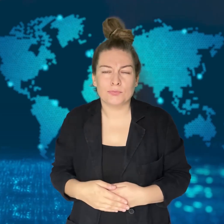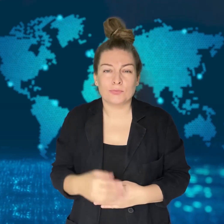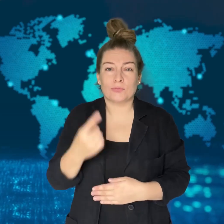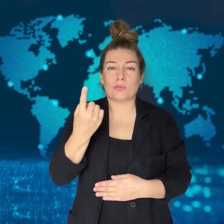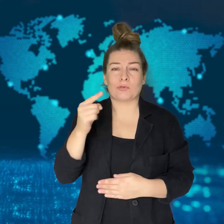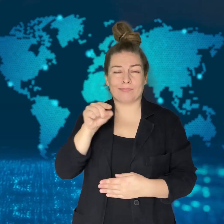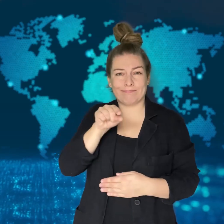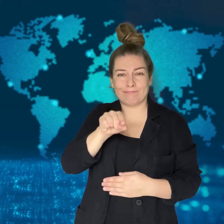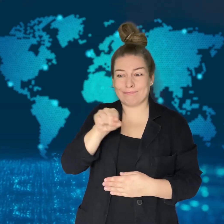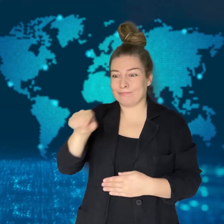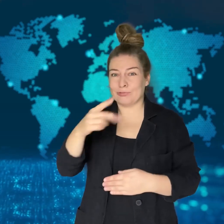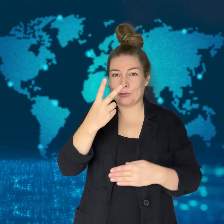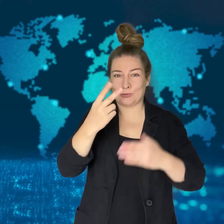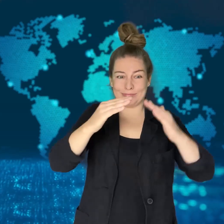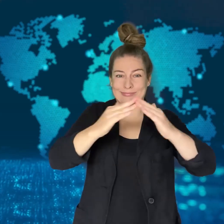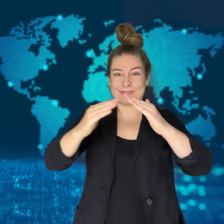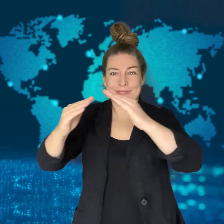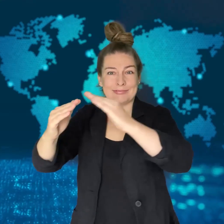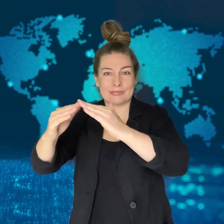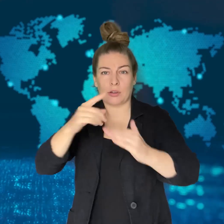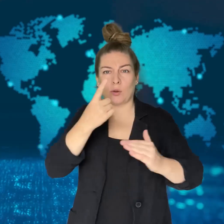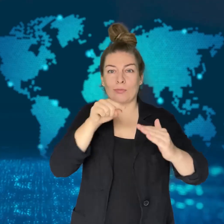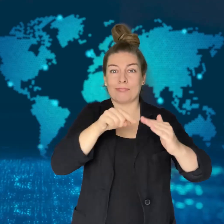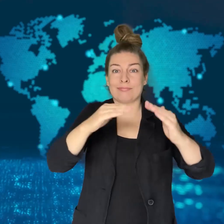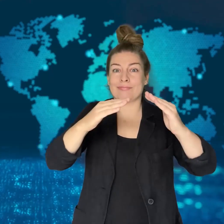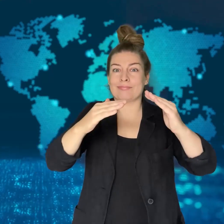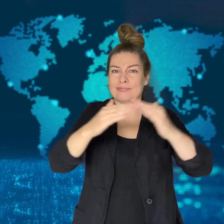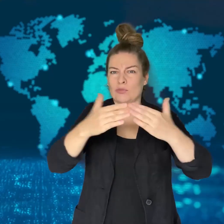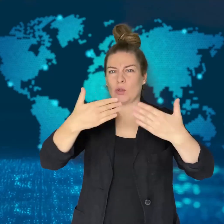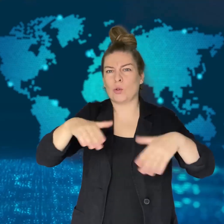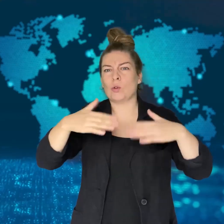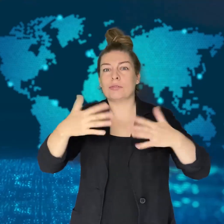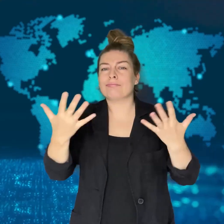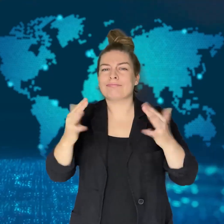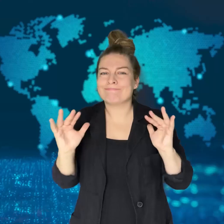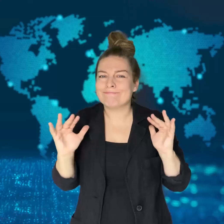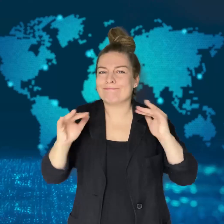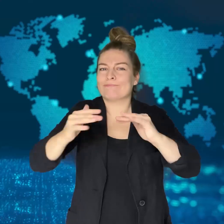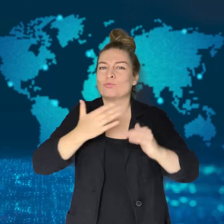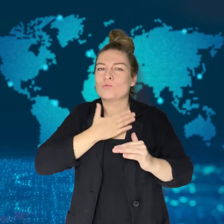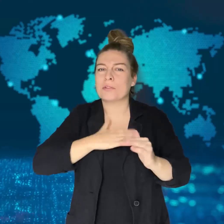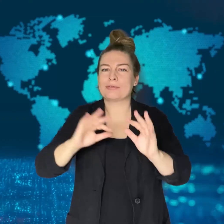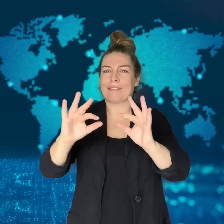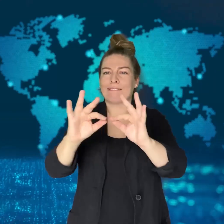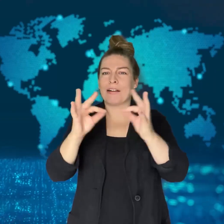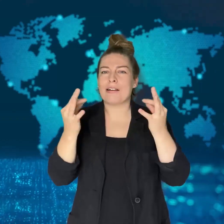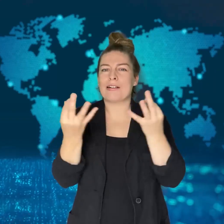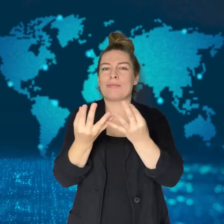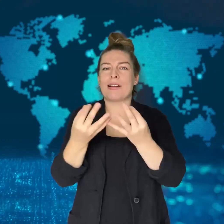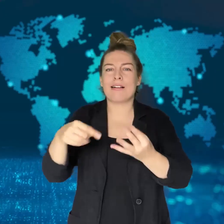and died at the hospital on Sunday.